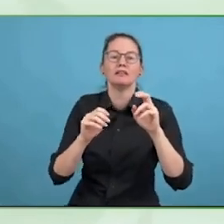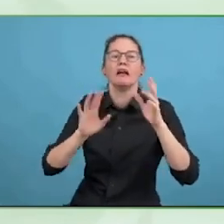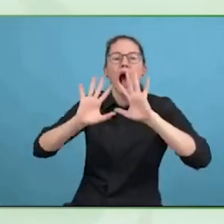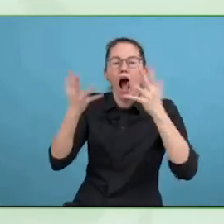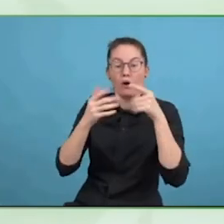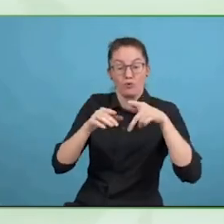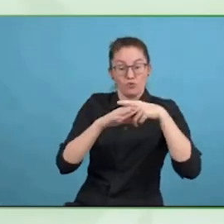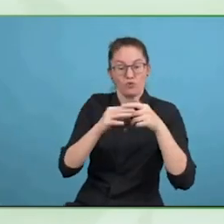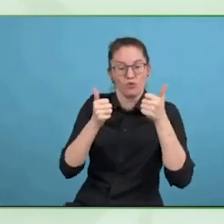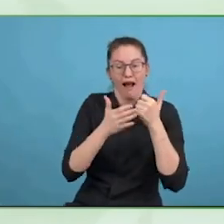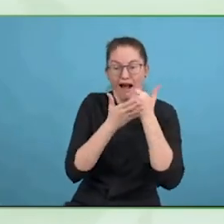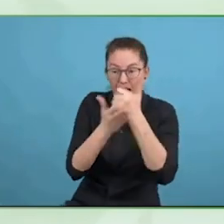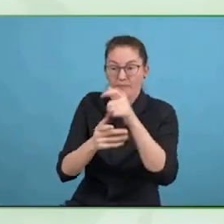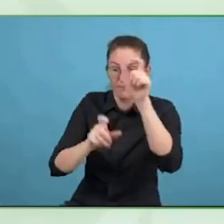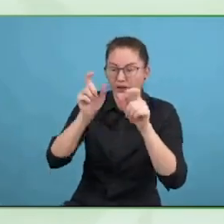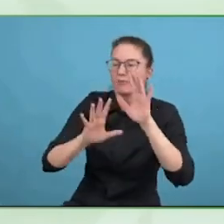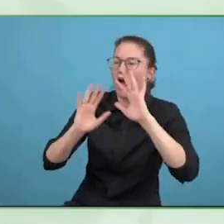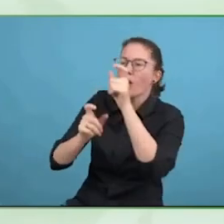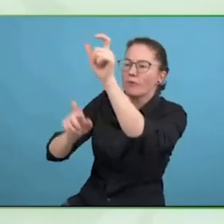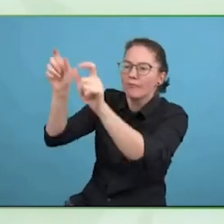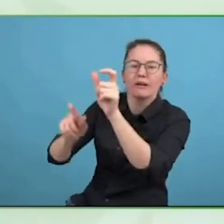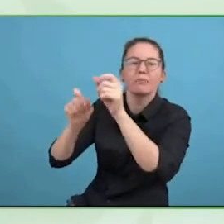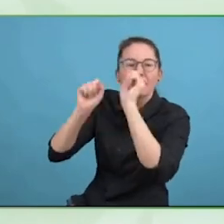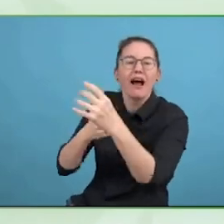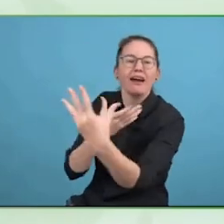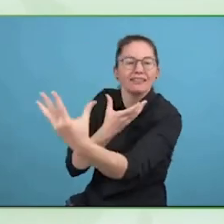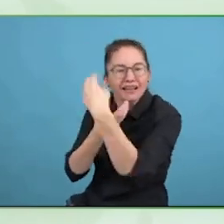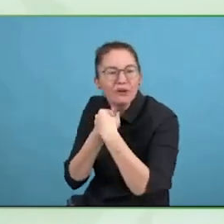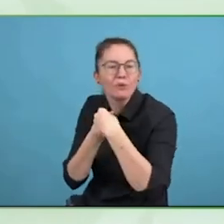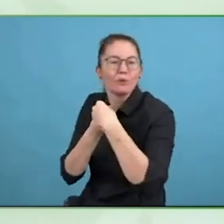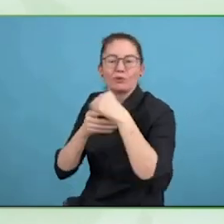business backing to do that, so being able to measure that and have